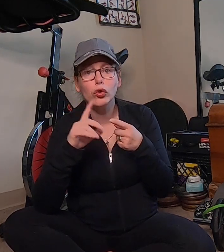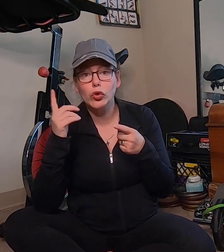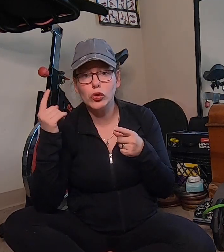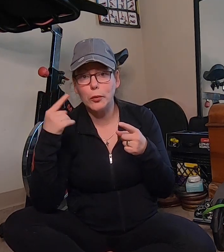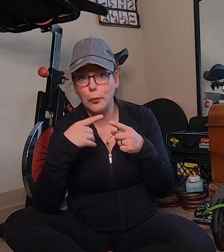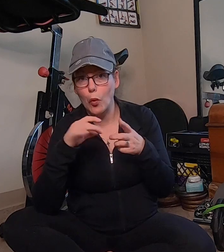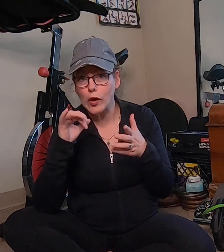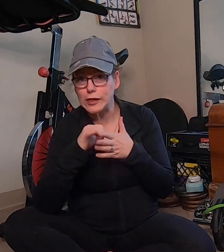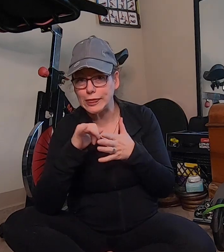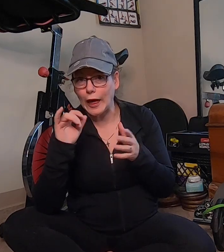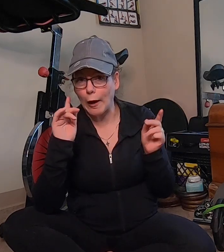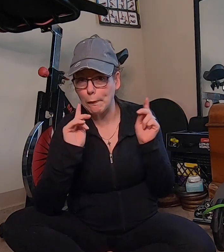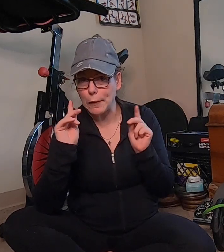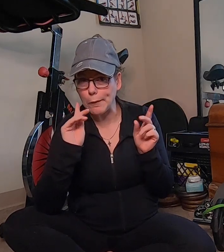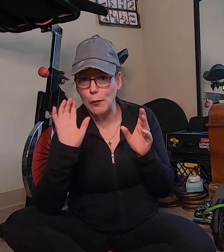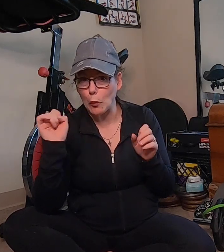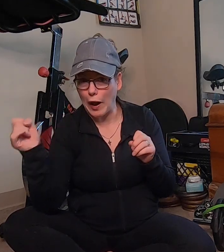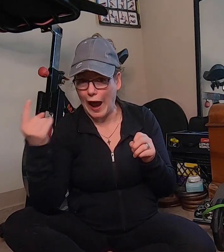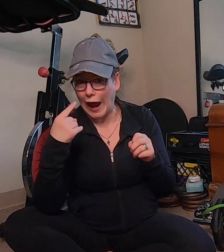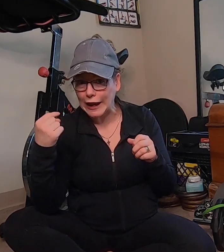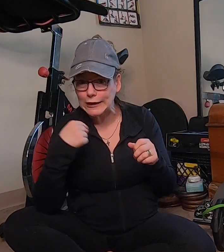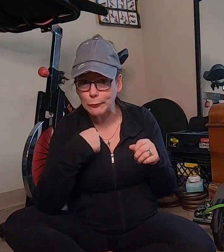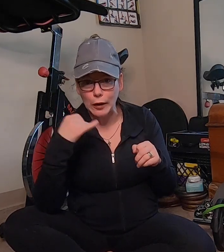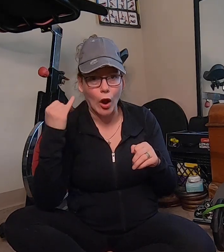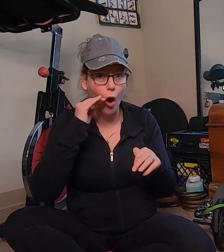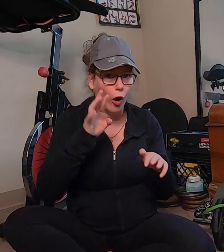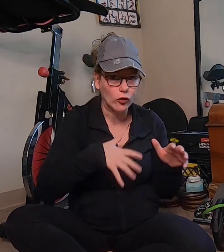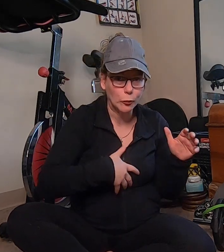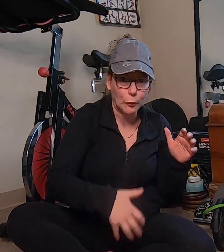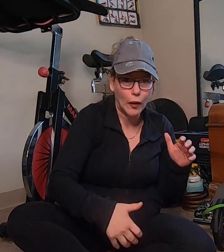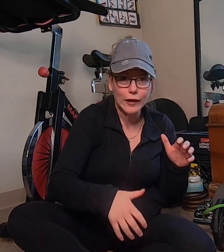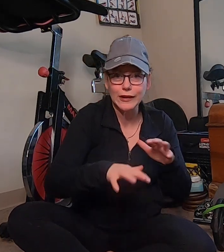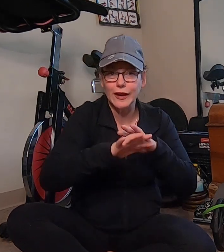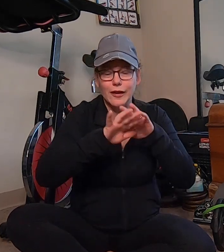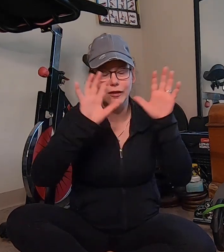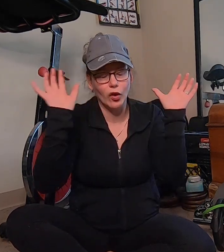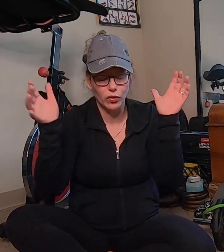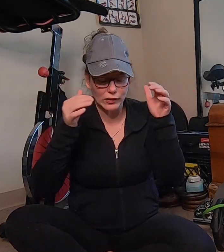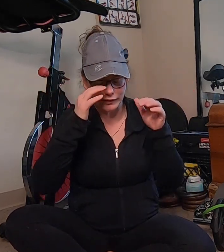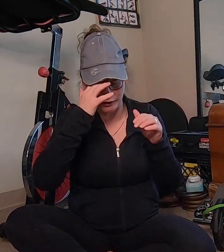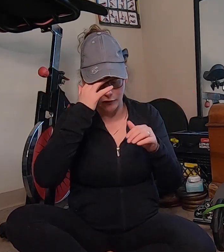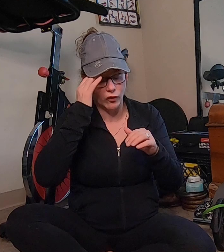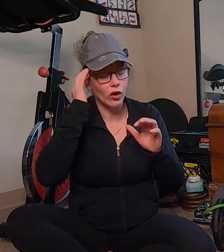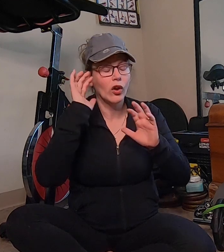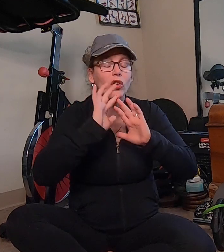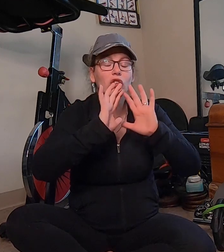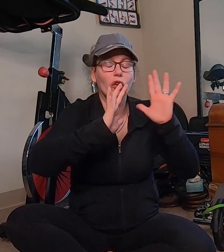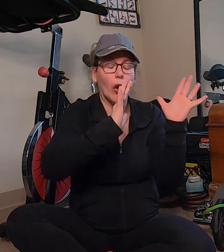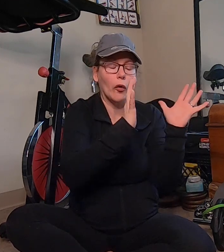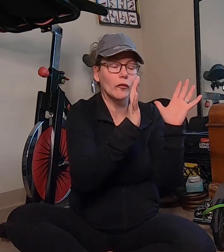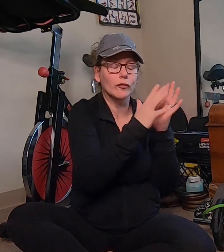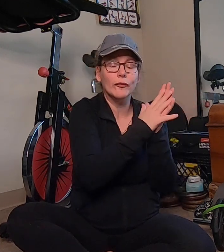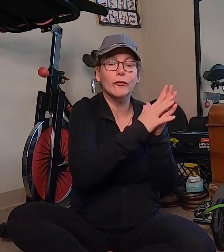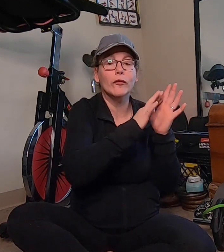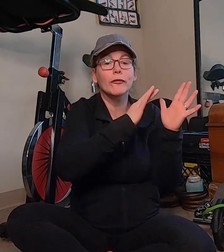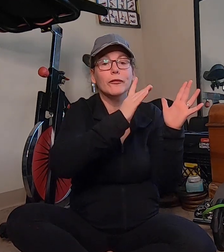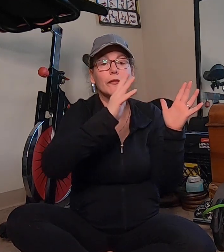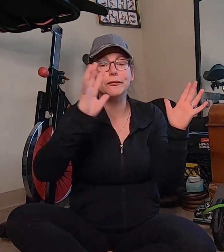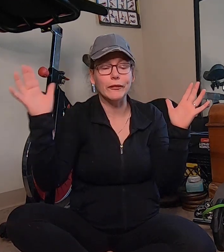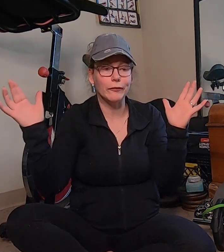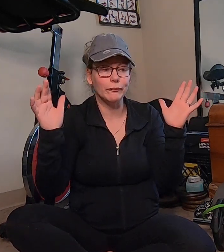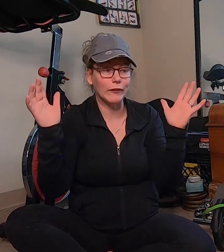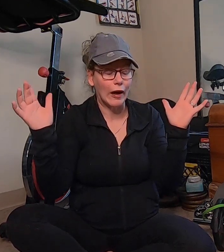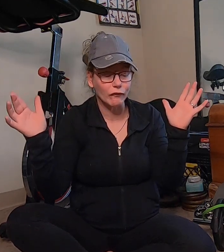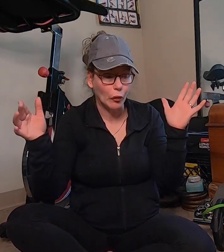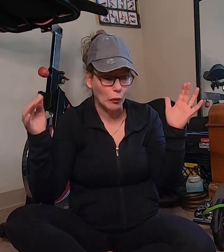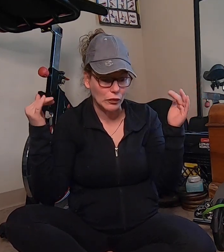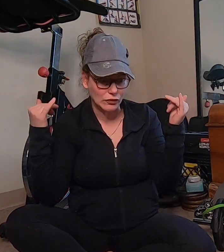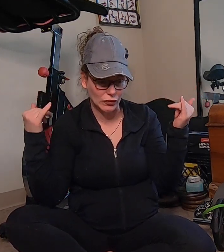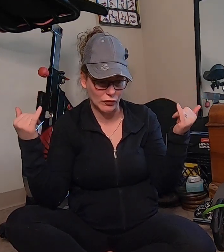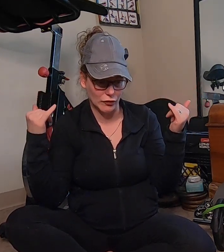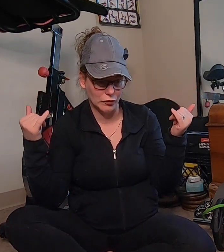to the point that people were asking me are you pregnant? so fast forward to